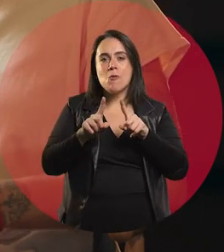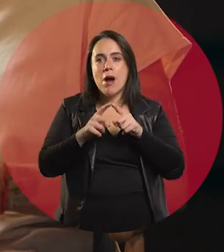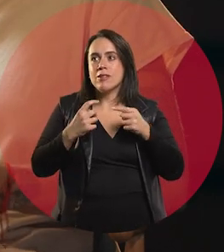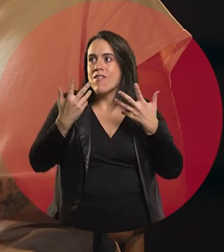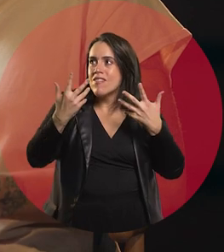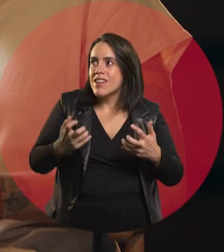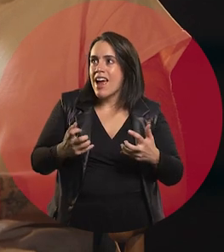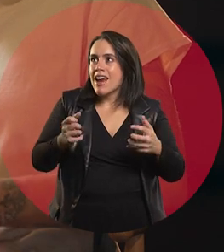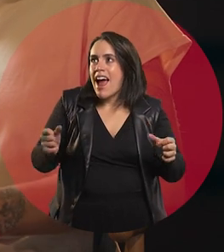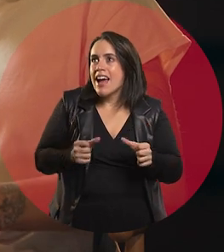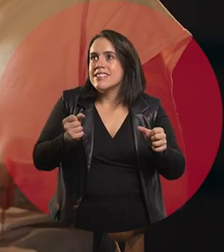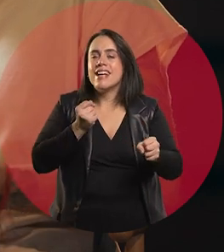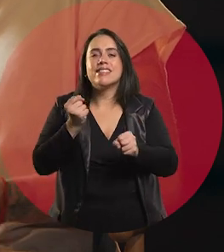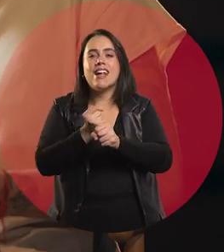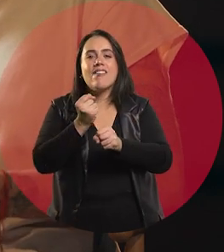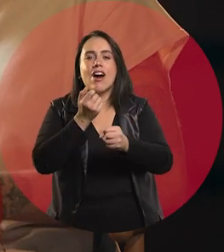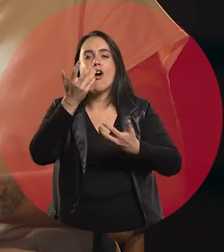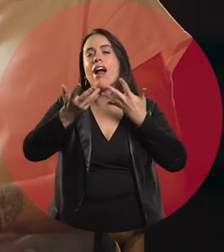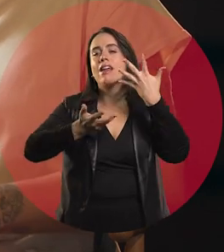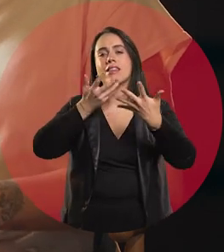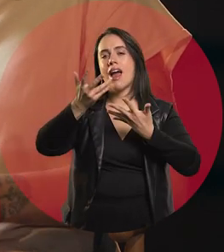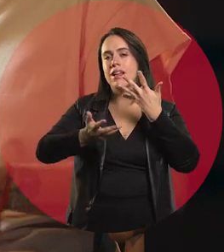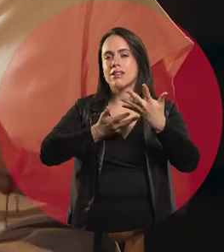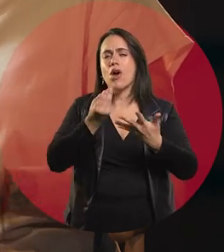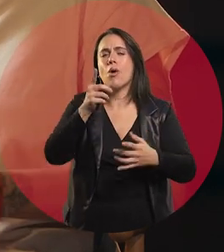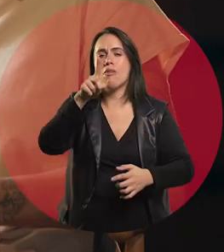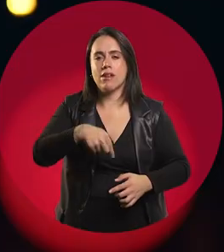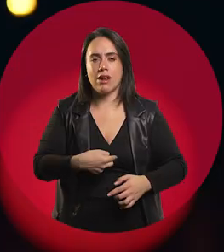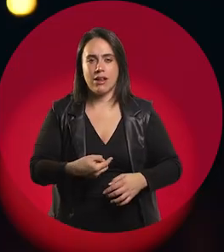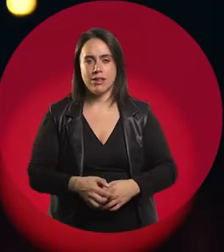that moment of wanting to become a singer or go on stage.